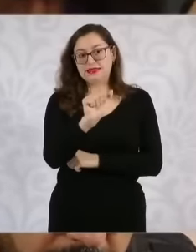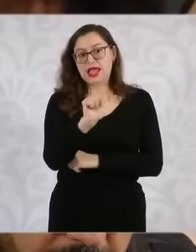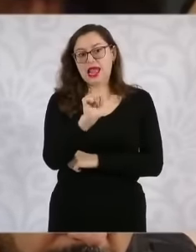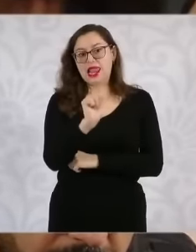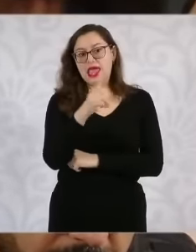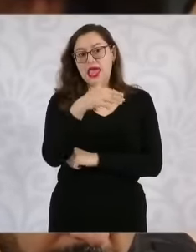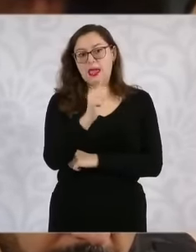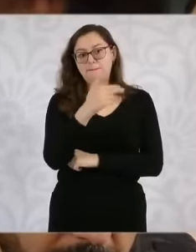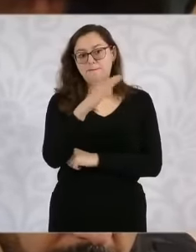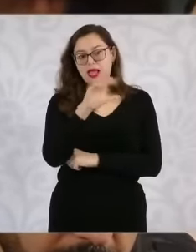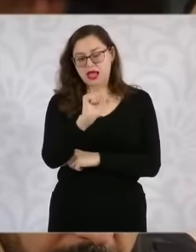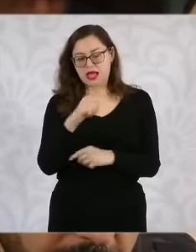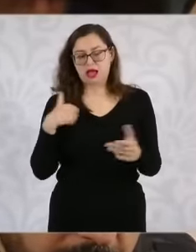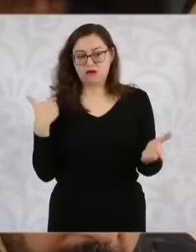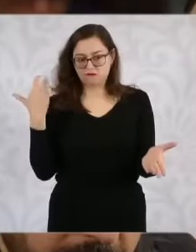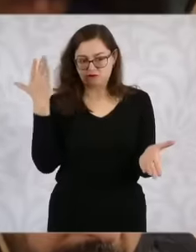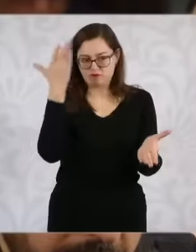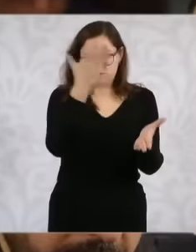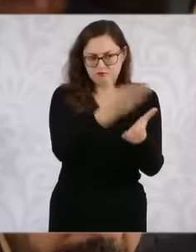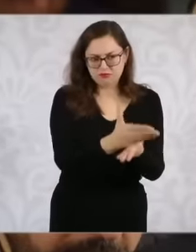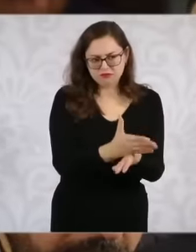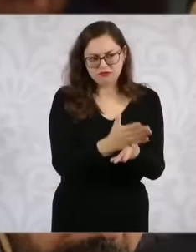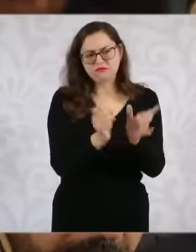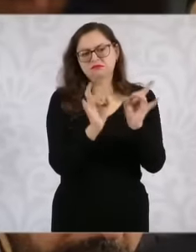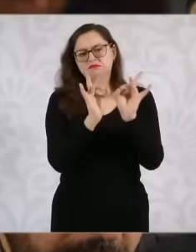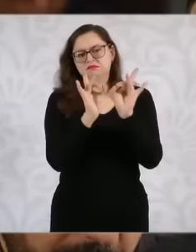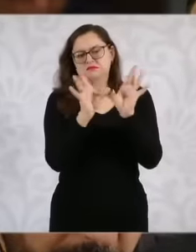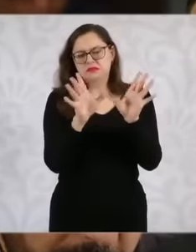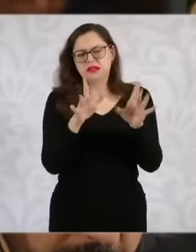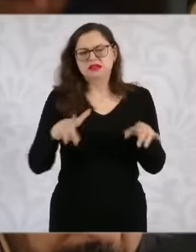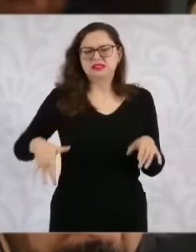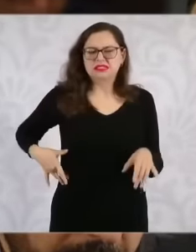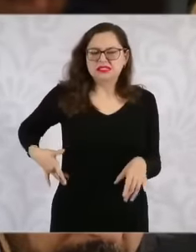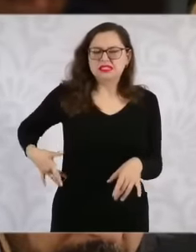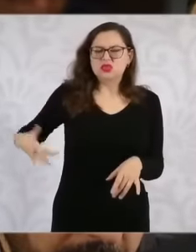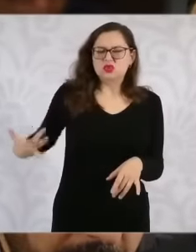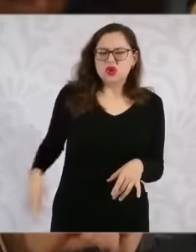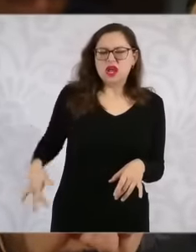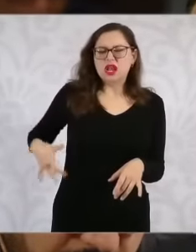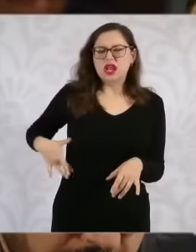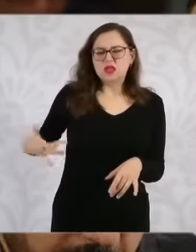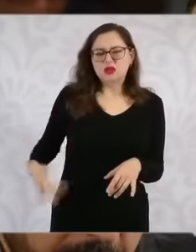kidney infection a simple infection infection from there they took her to a clinic and